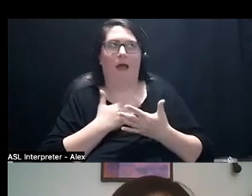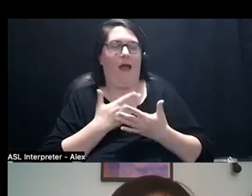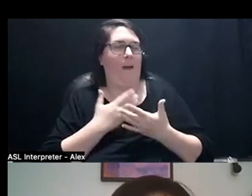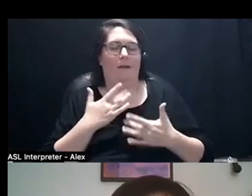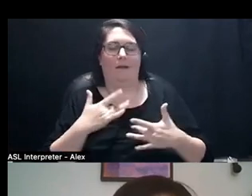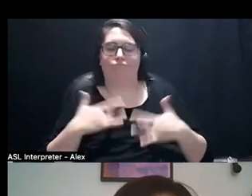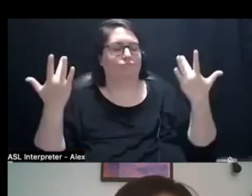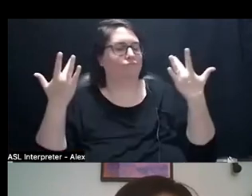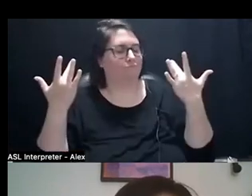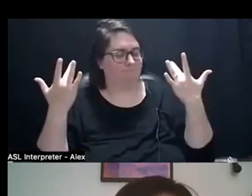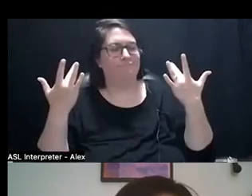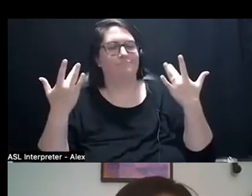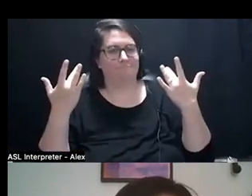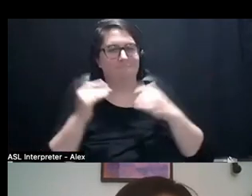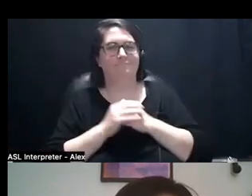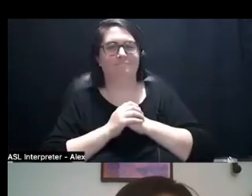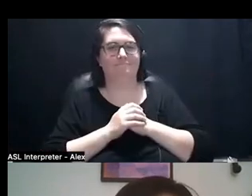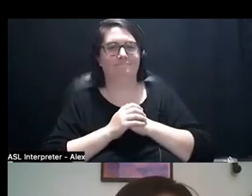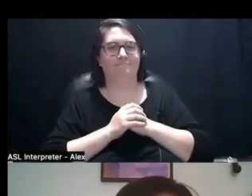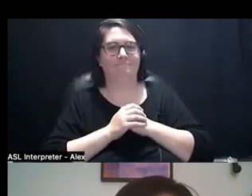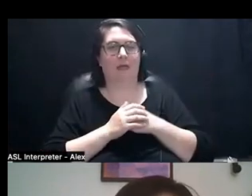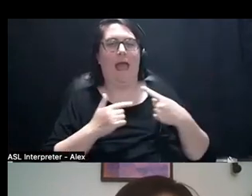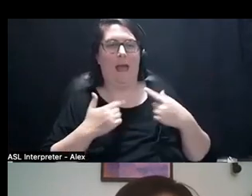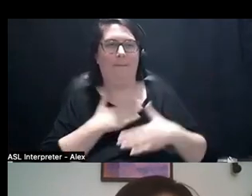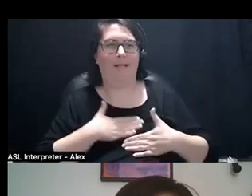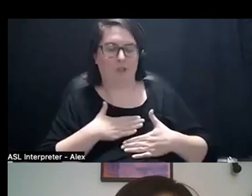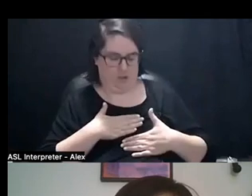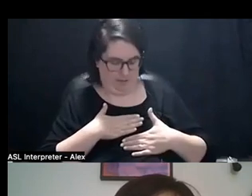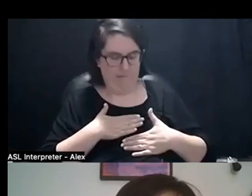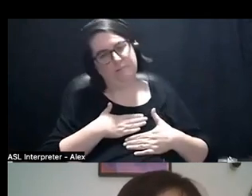I almost said "pleasured", but like you know what I mean?